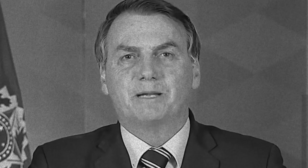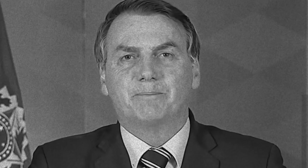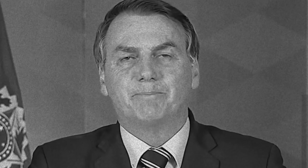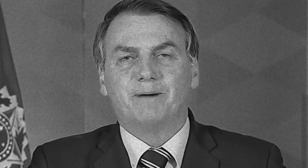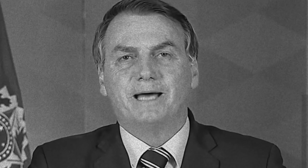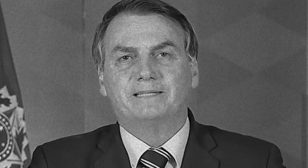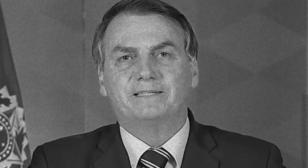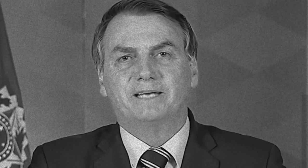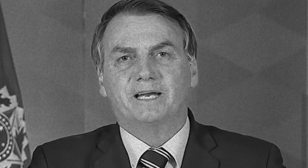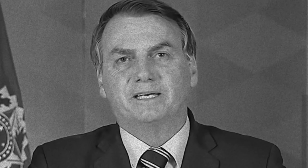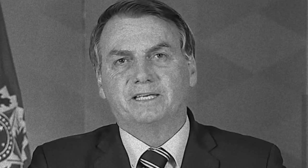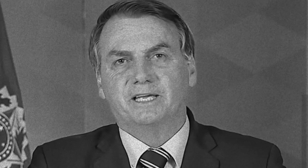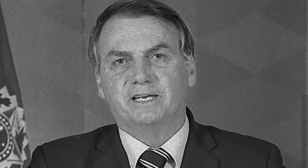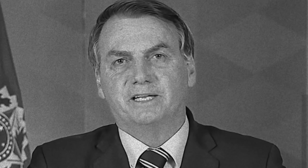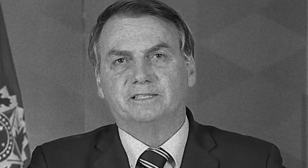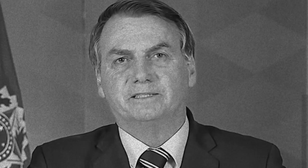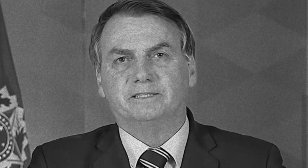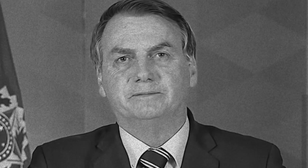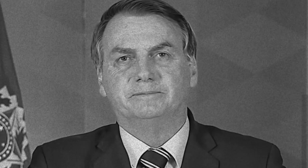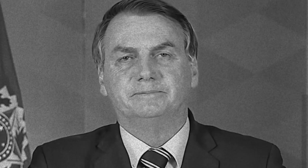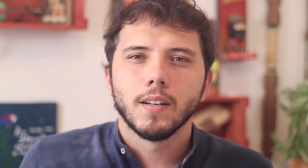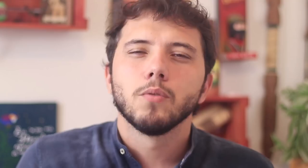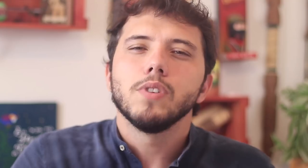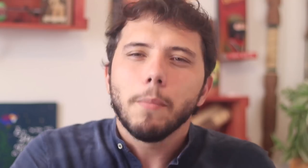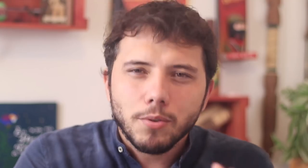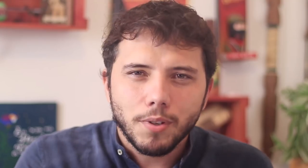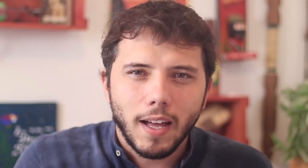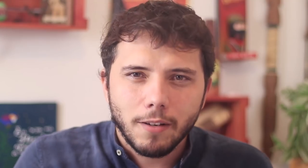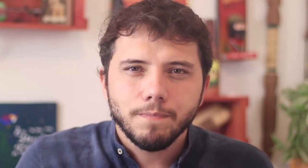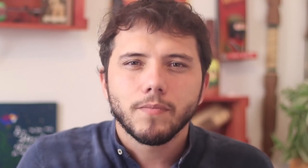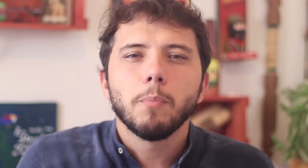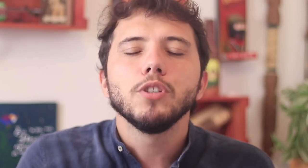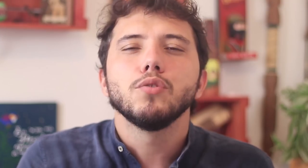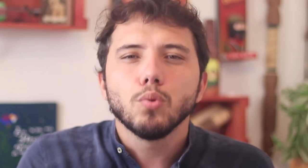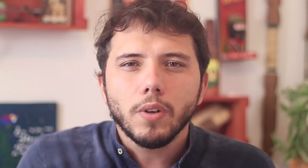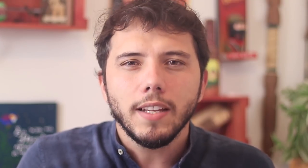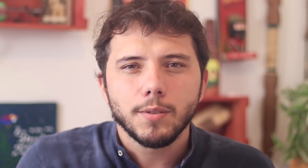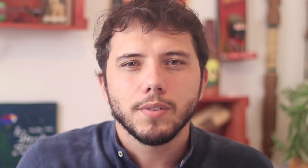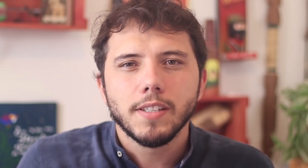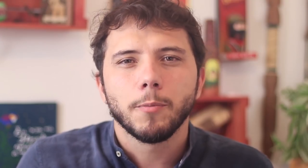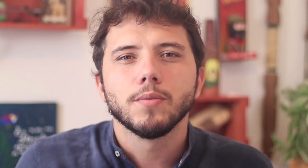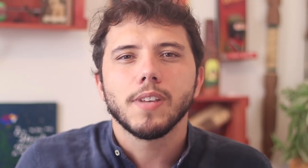Our beloved country. Jair Bolsonaro, after all that he brought to this address